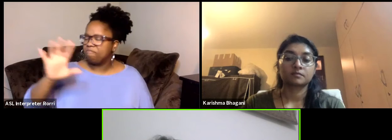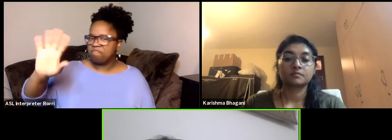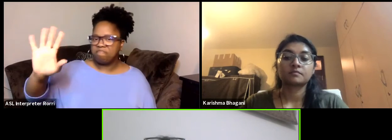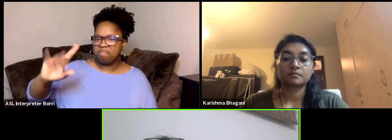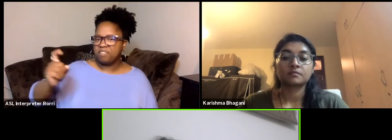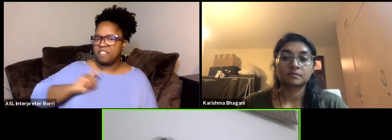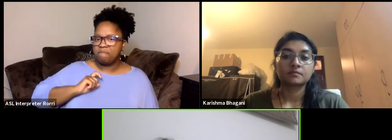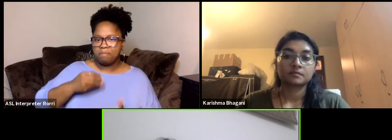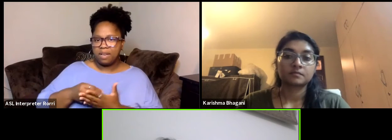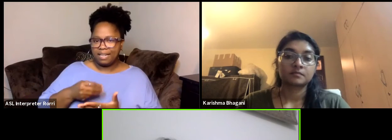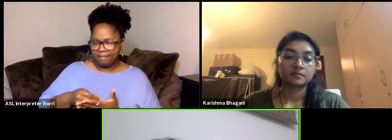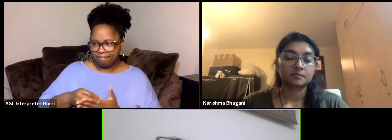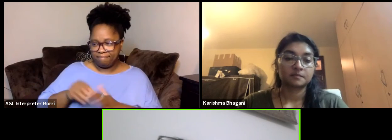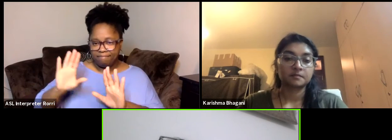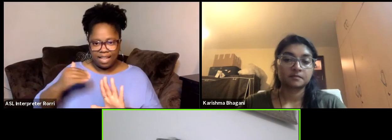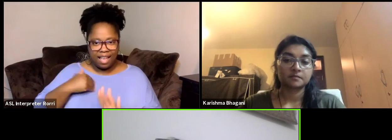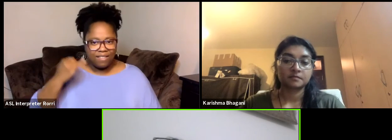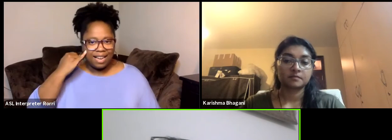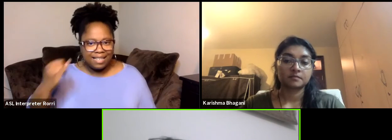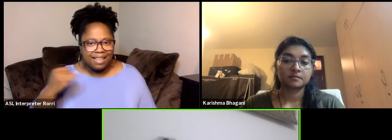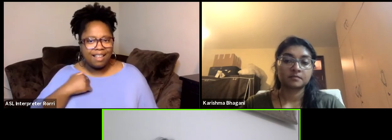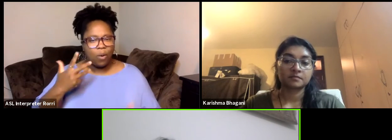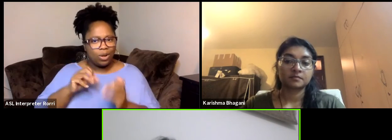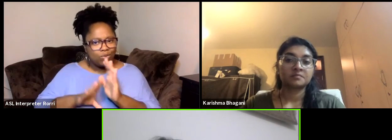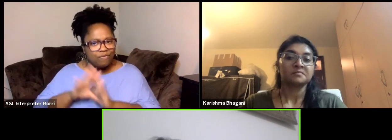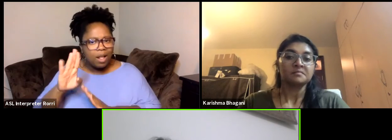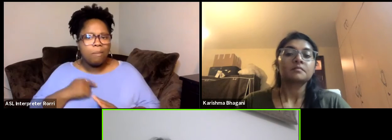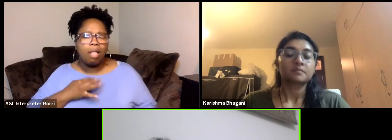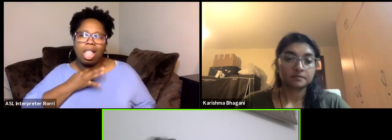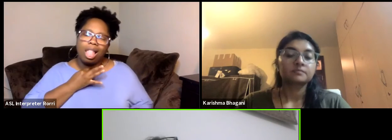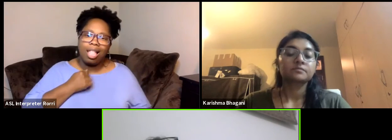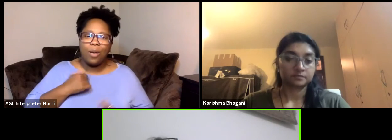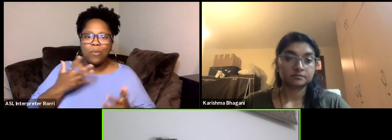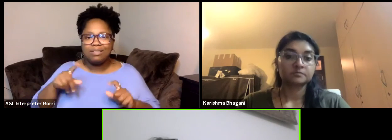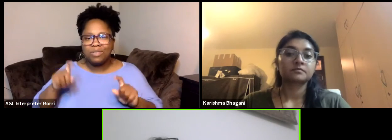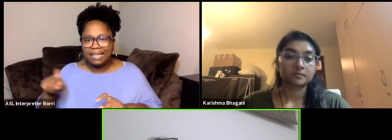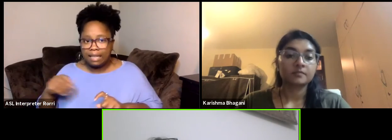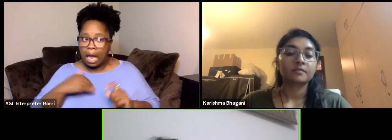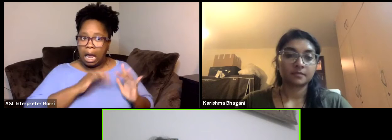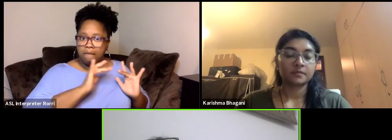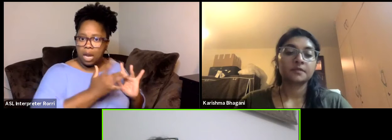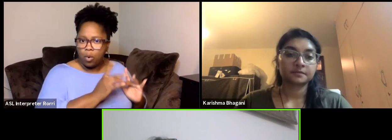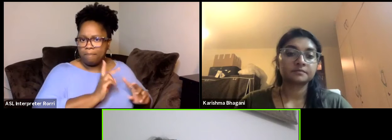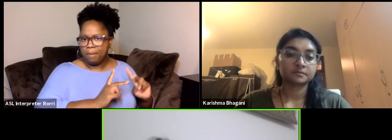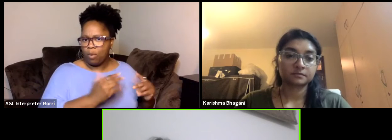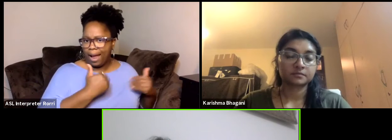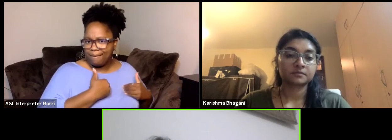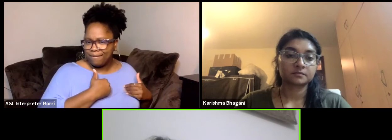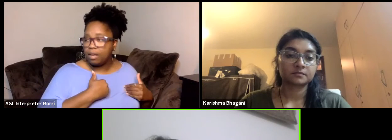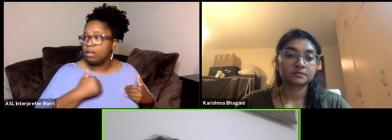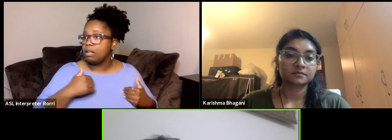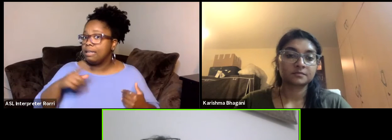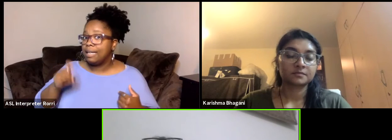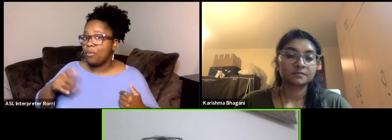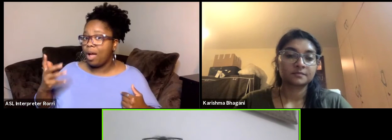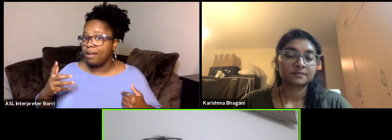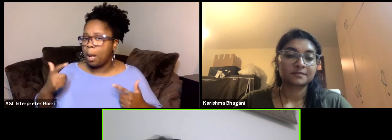I have this idea, I wanted to develop it test it, I have the network and have everything it can do what I need big room.